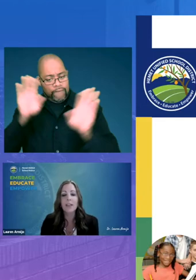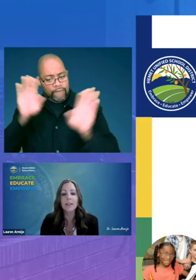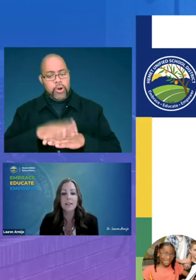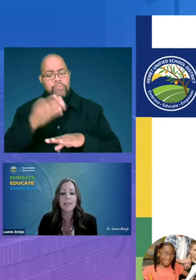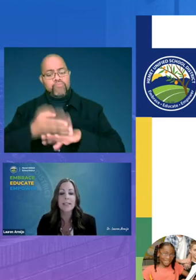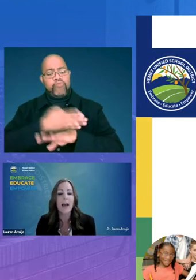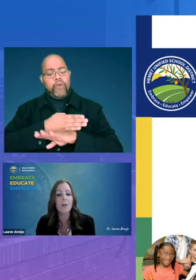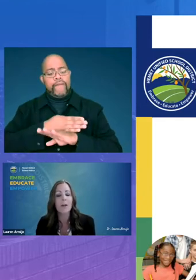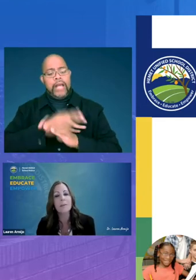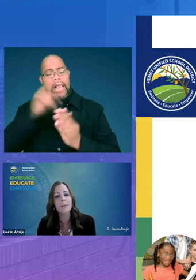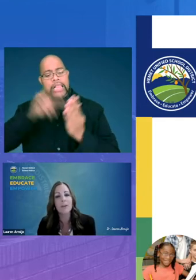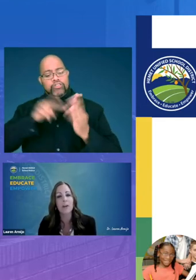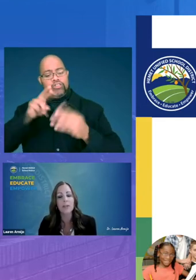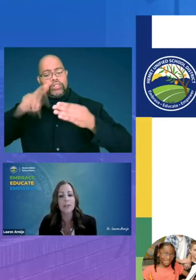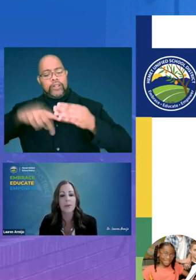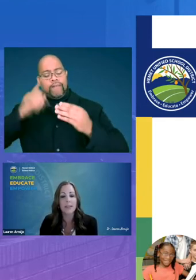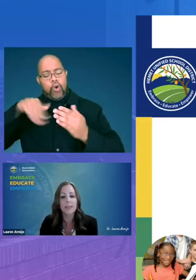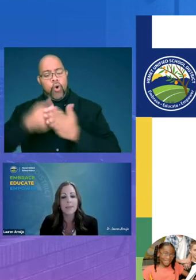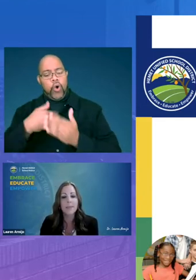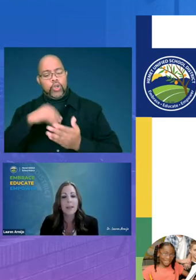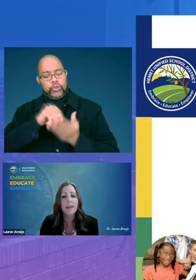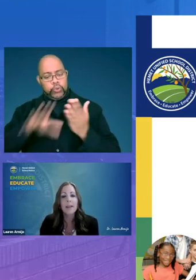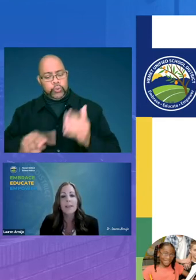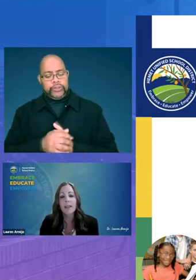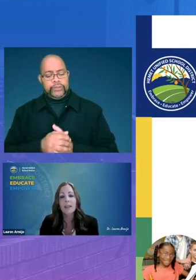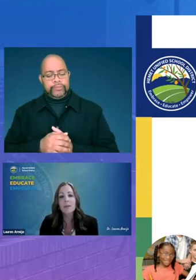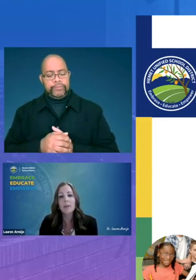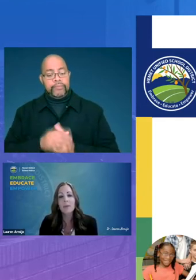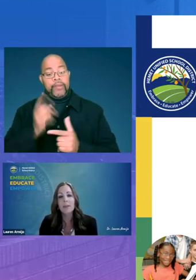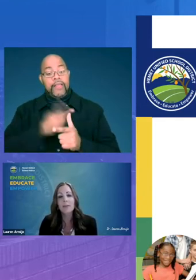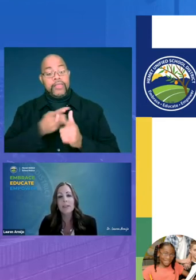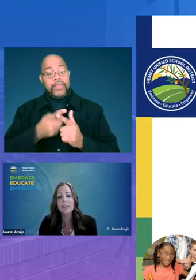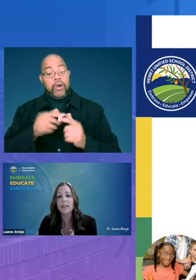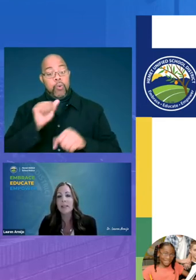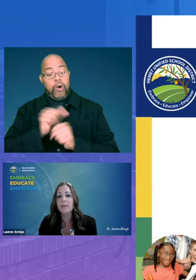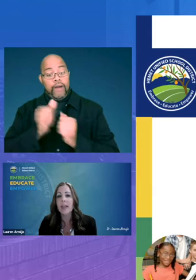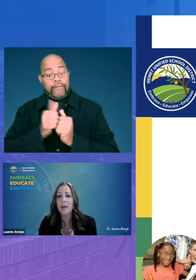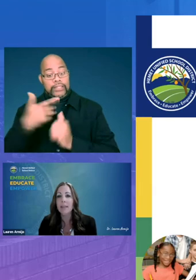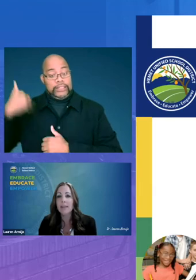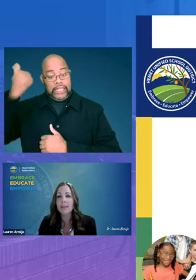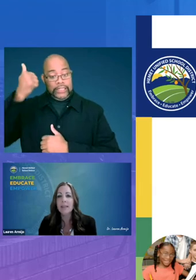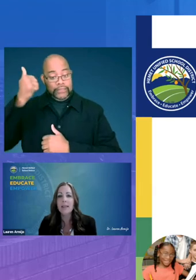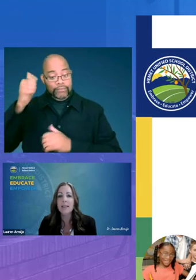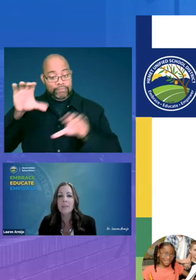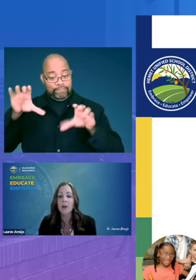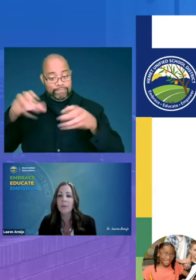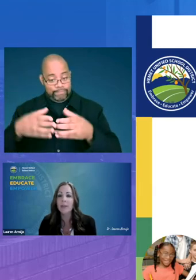literacy outcomes for our students then with the work of executive cabinet and departments